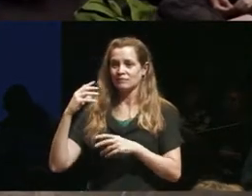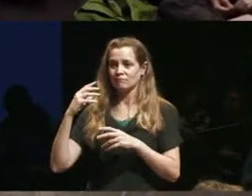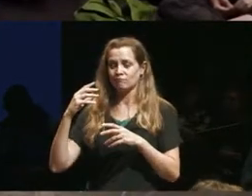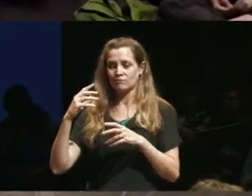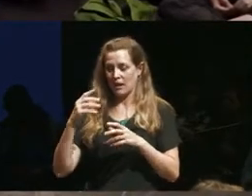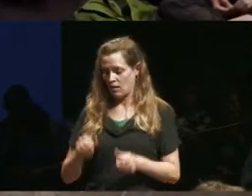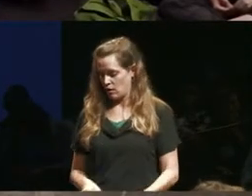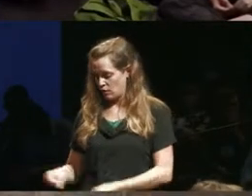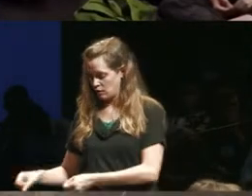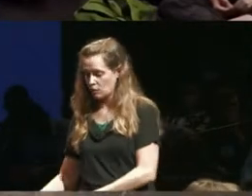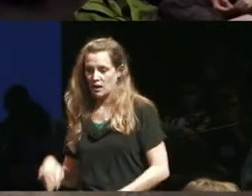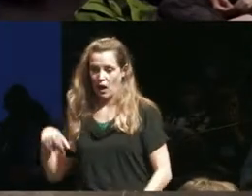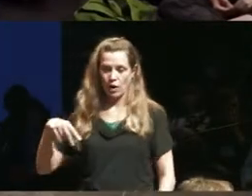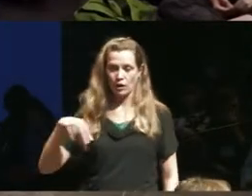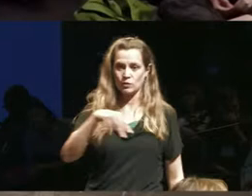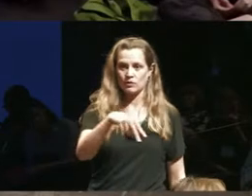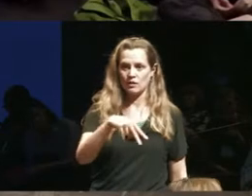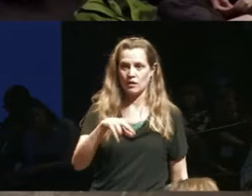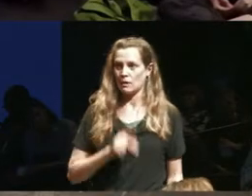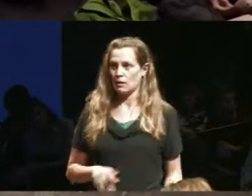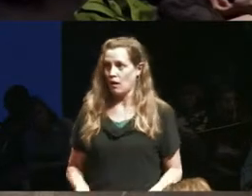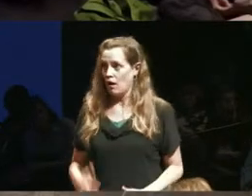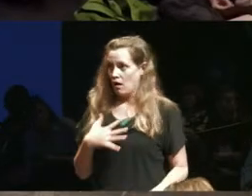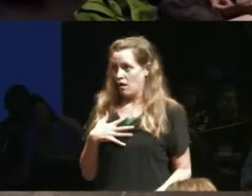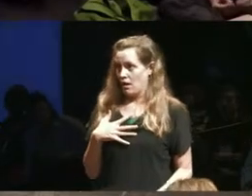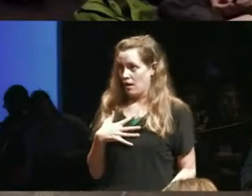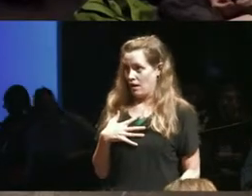crutches and walk across the room everyone is on the edge of their seat